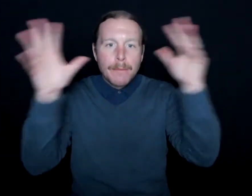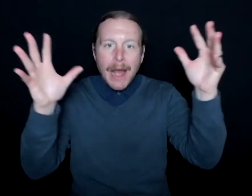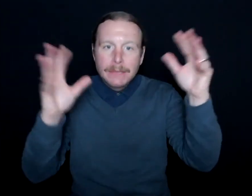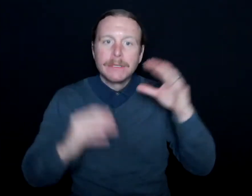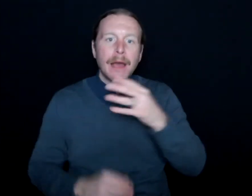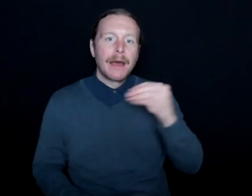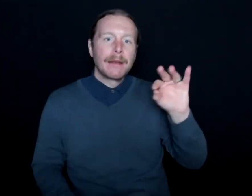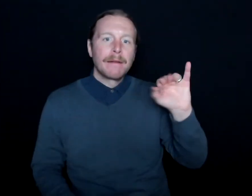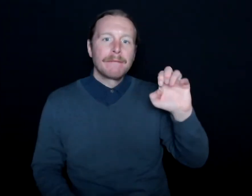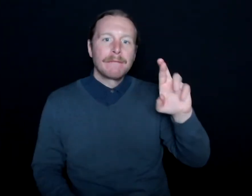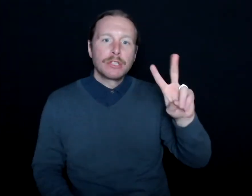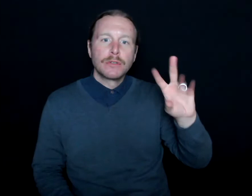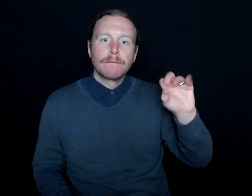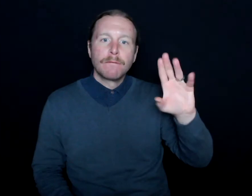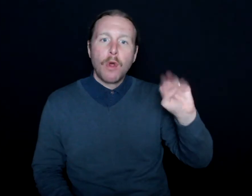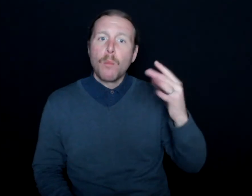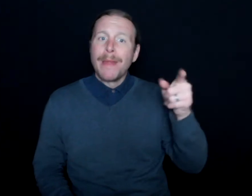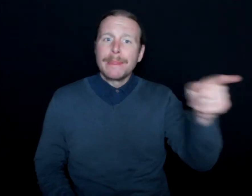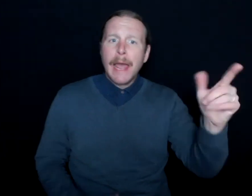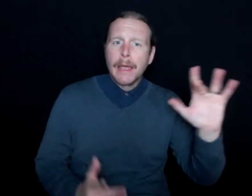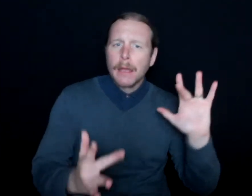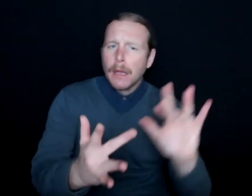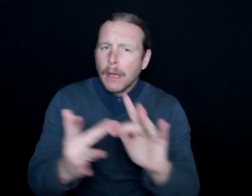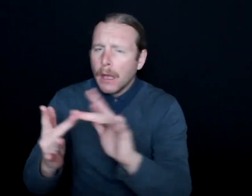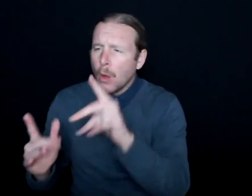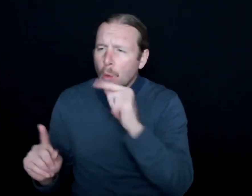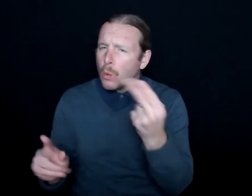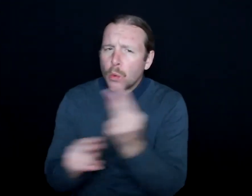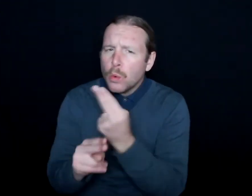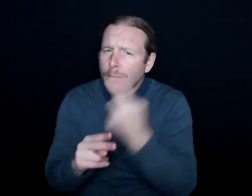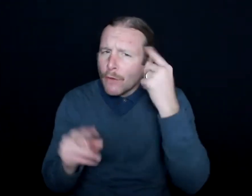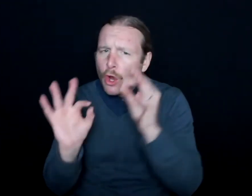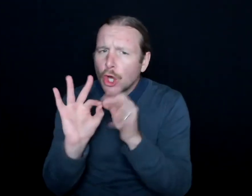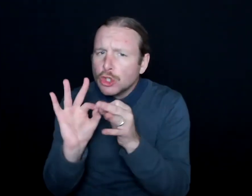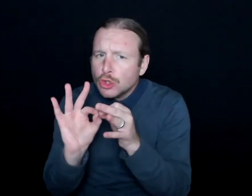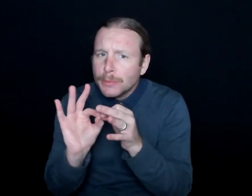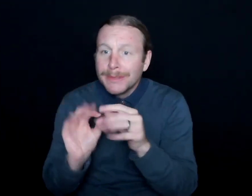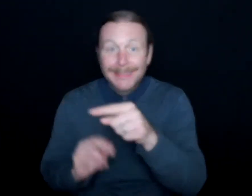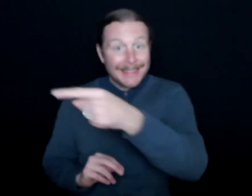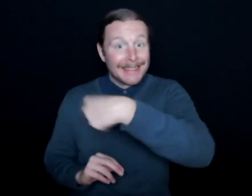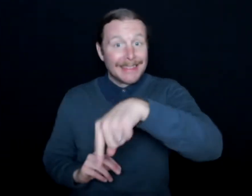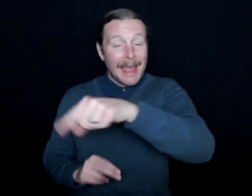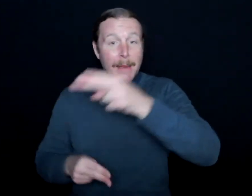They had connected to all these different venues and said, who do you use for a sign language interpreter? And they mentioned me.